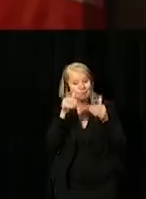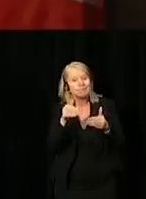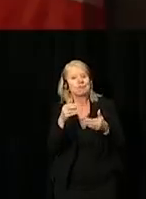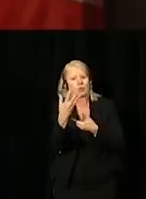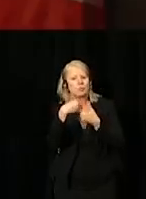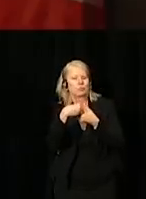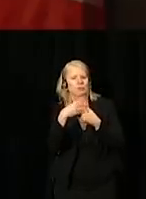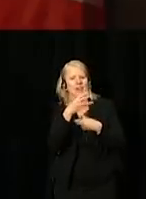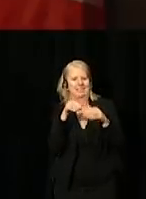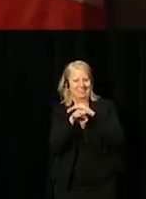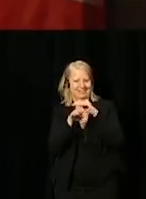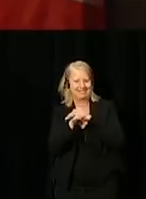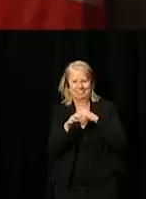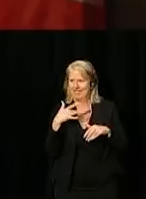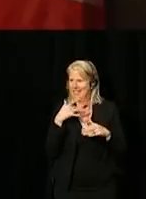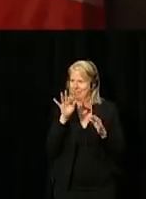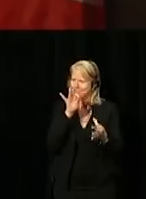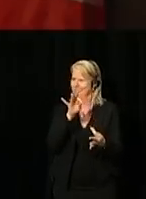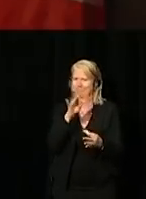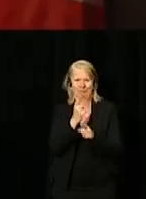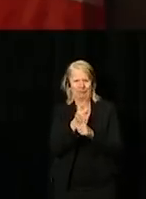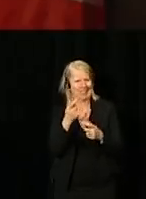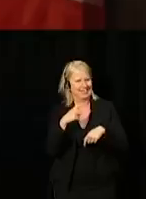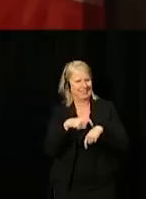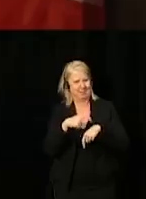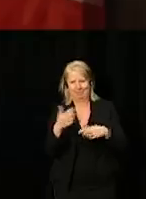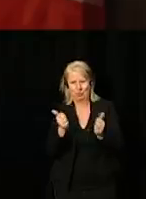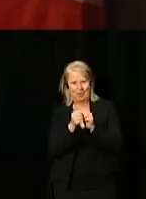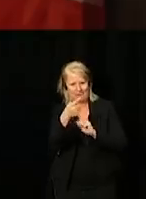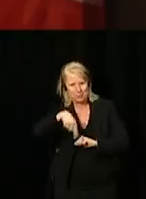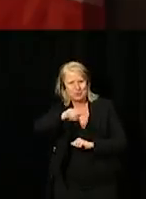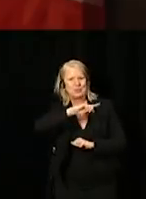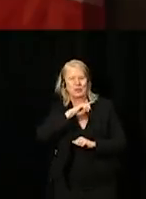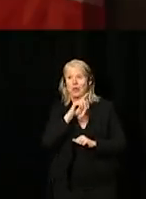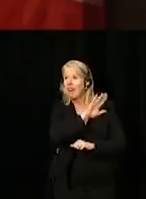and it is so fitting that we're doing this here with you. Of all the places in Canada we could have done this,